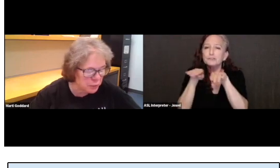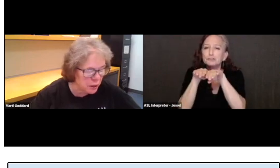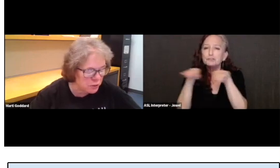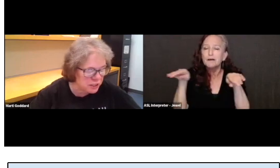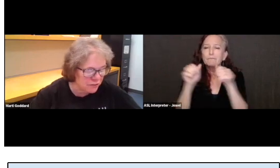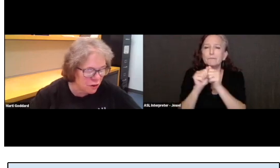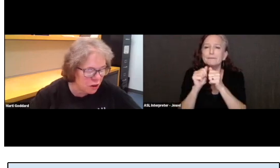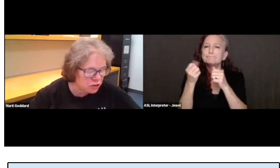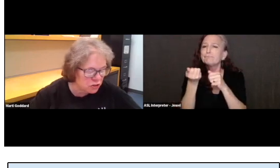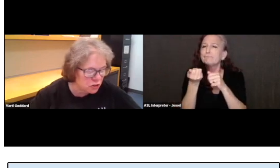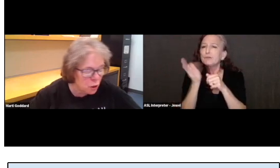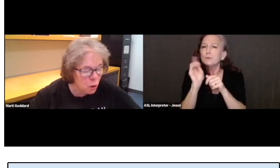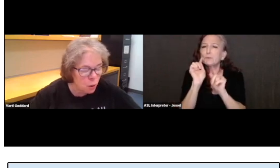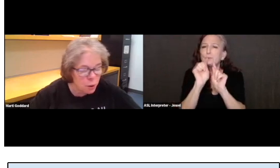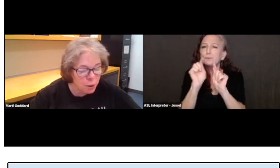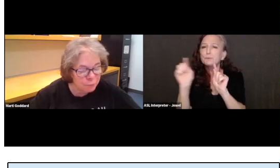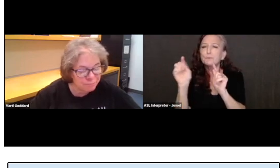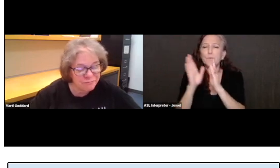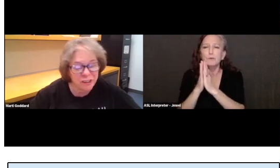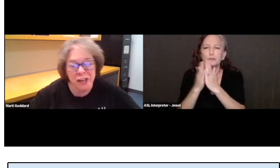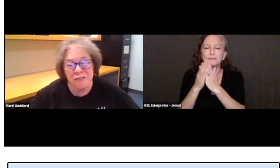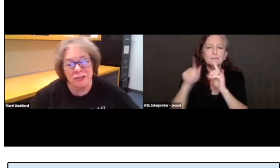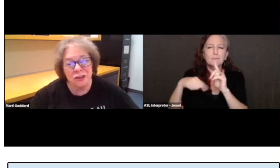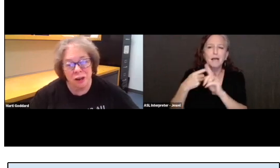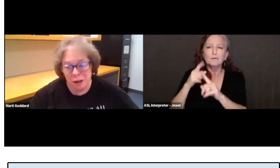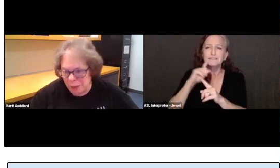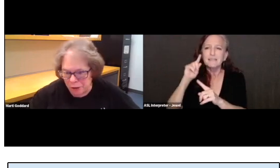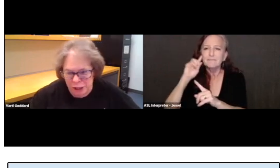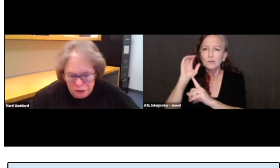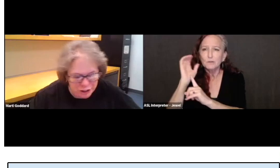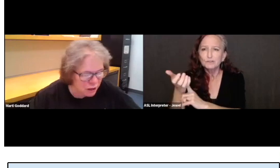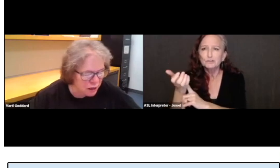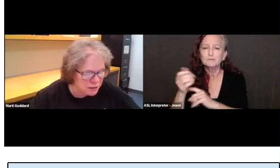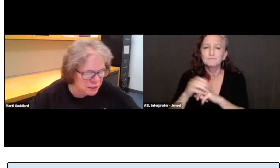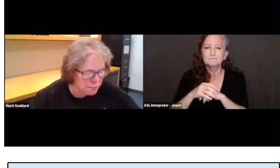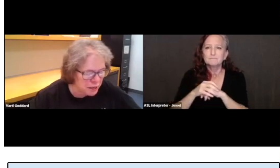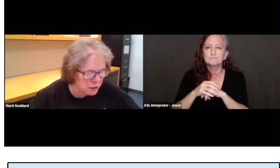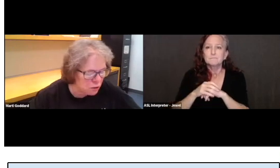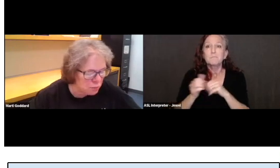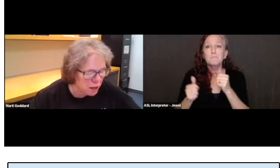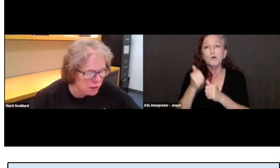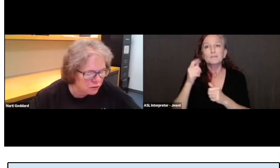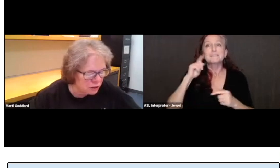about deaf culture, very often about hearing loss that medical model,